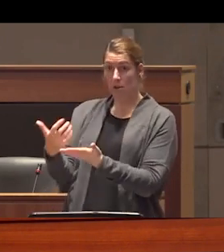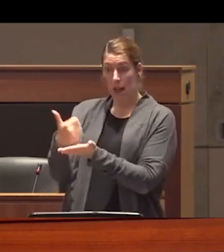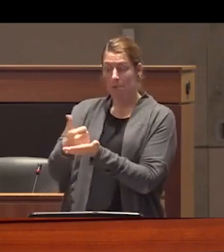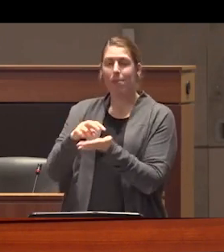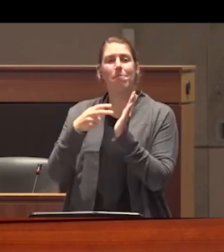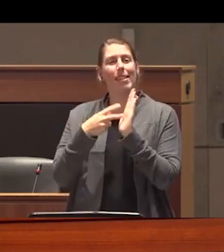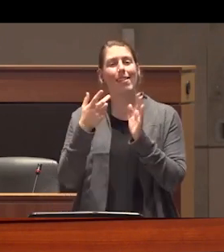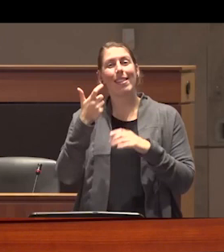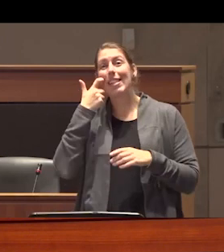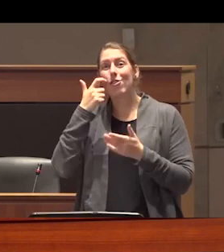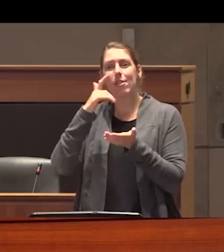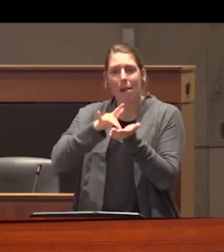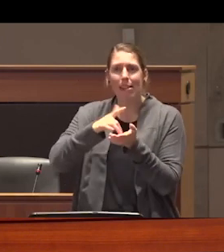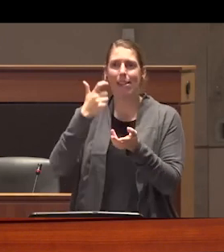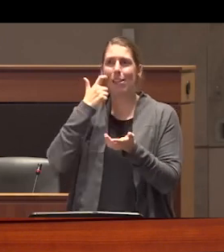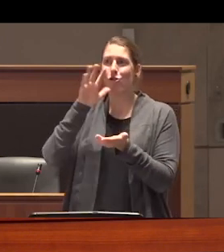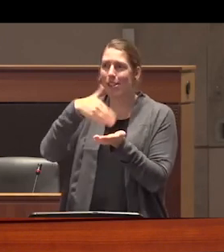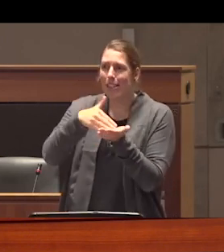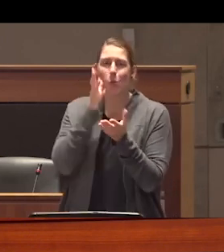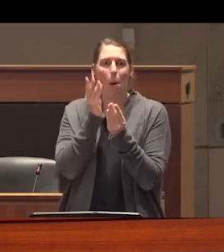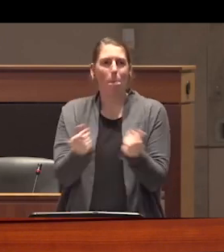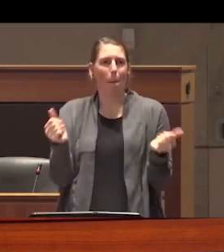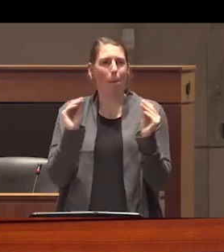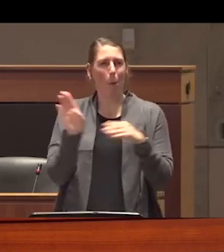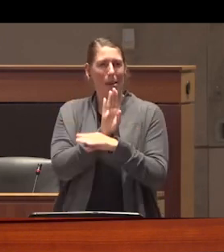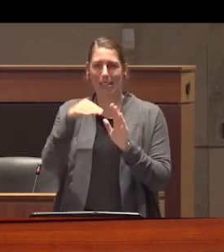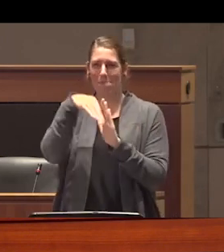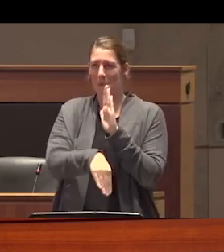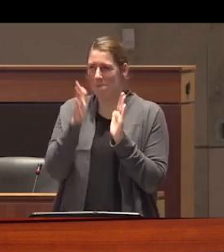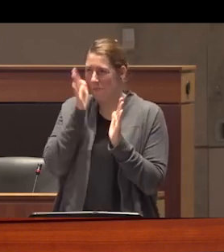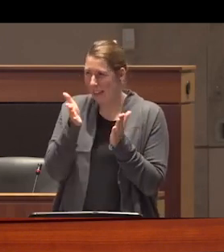the addiction treatment industry would go out of business these are just a few examples of